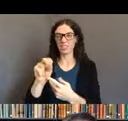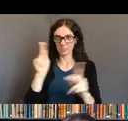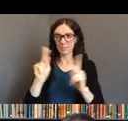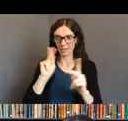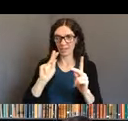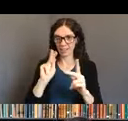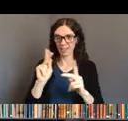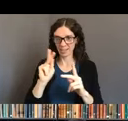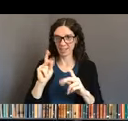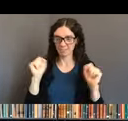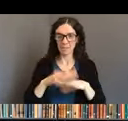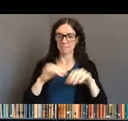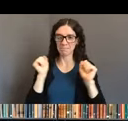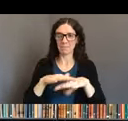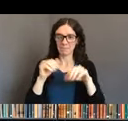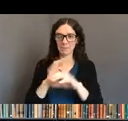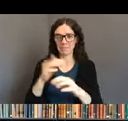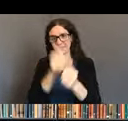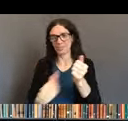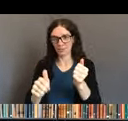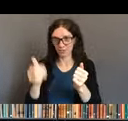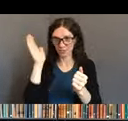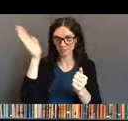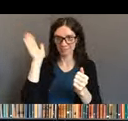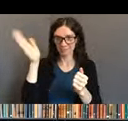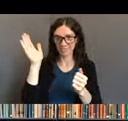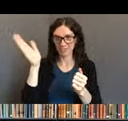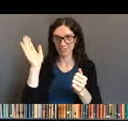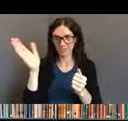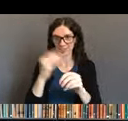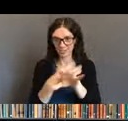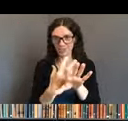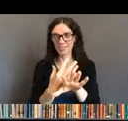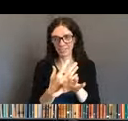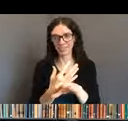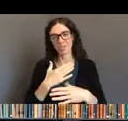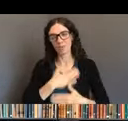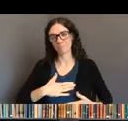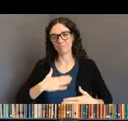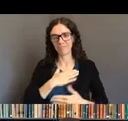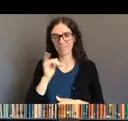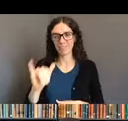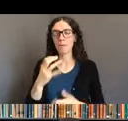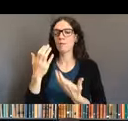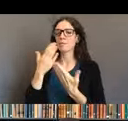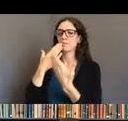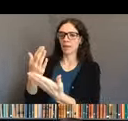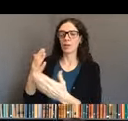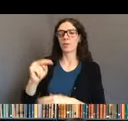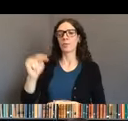I want to thank our co-sponsor in this, the Northwest ADA Center.